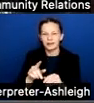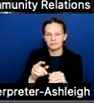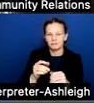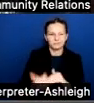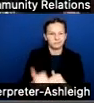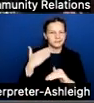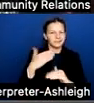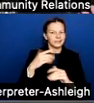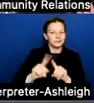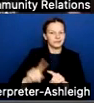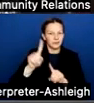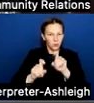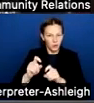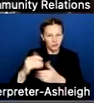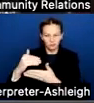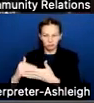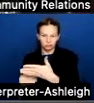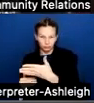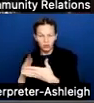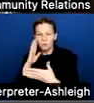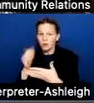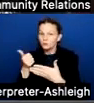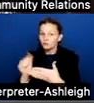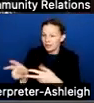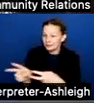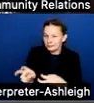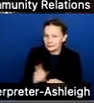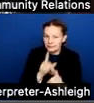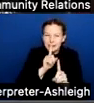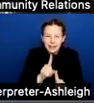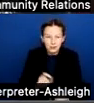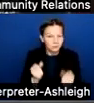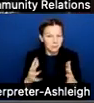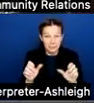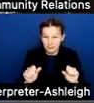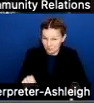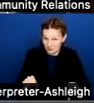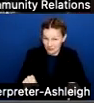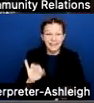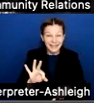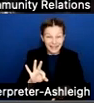We will go through as many questions as we can this evening. But if you still have any questions that are left over or tonight sparks some new questions,